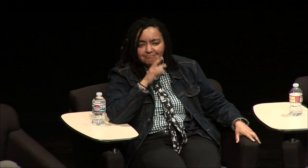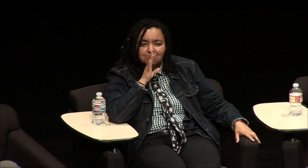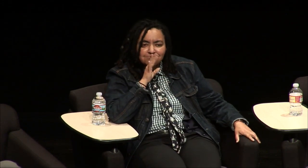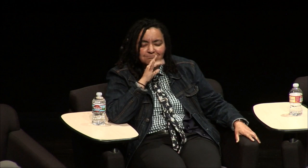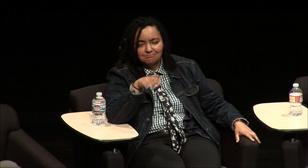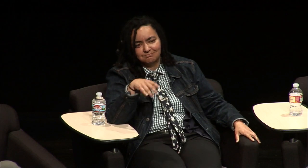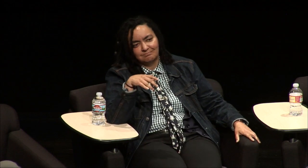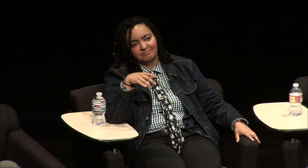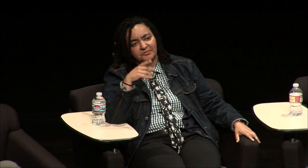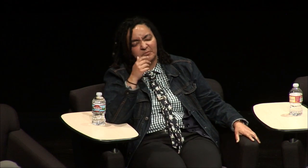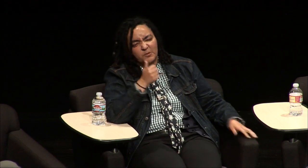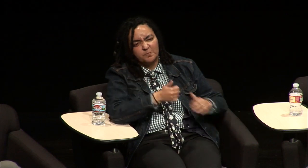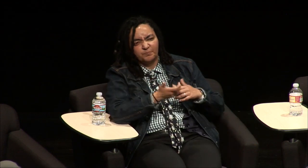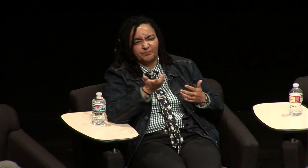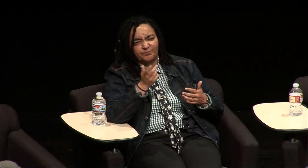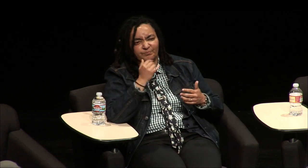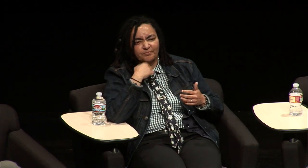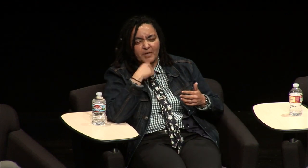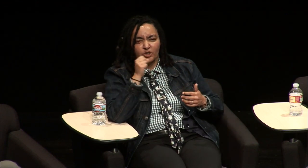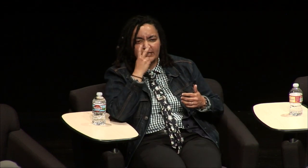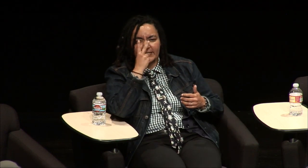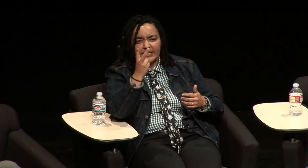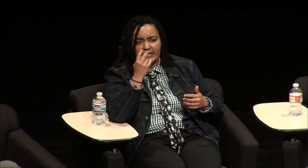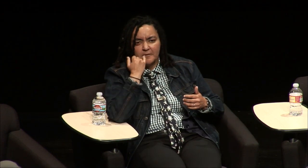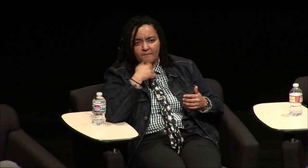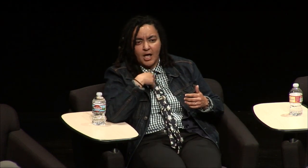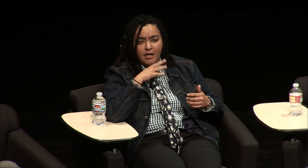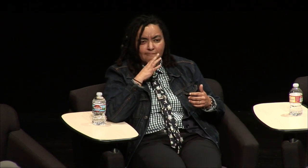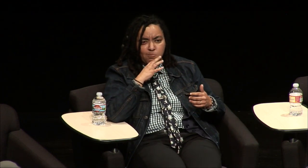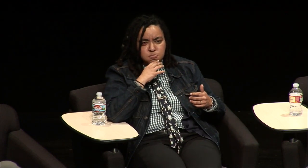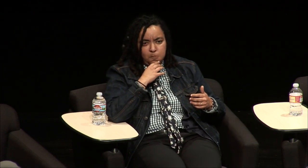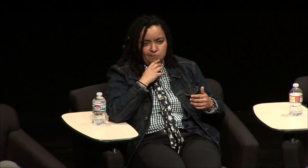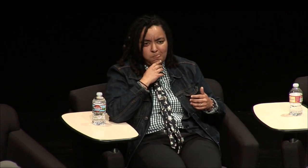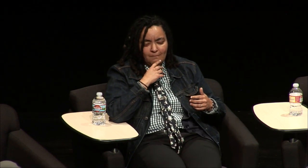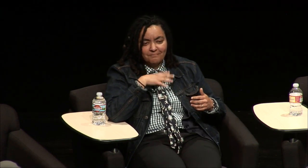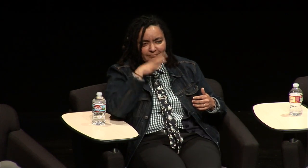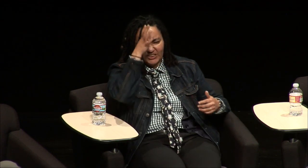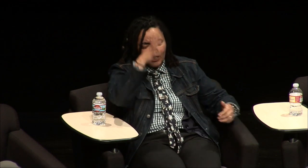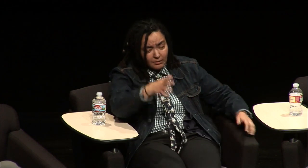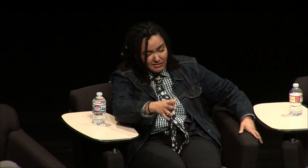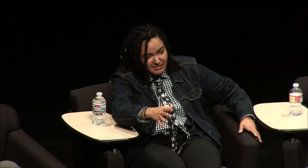really drilled into me that the speech, and I could see that if I wasn't doing